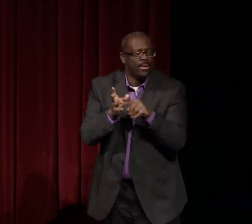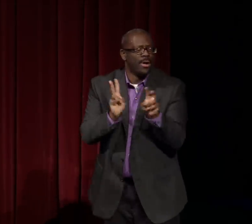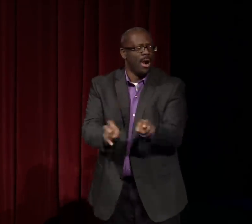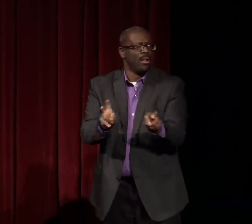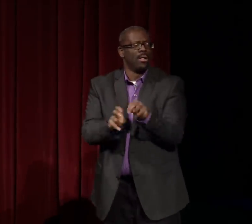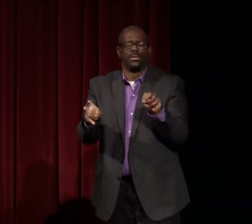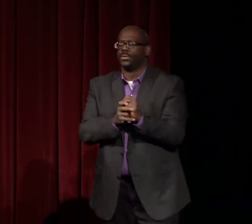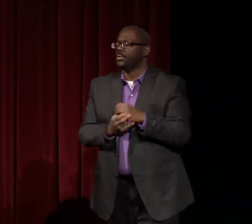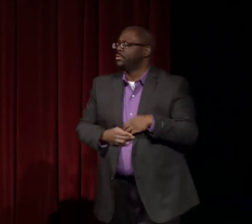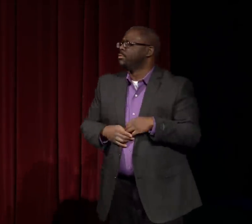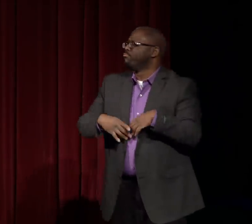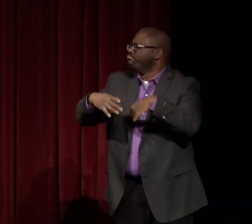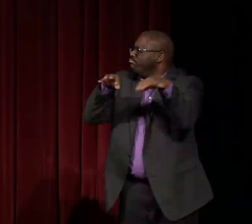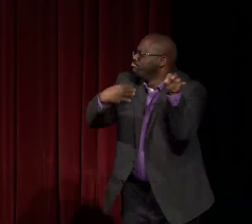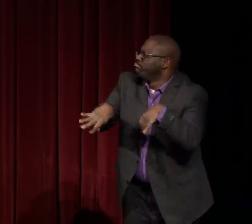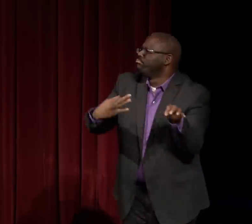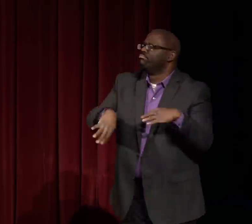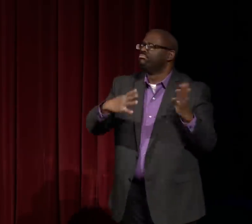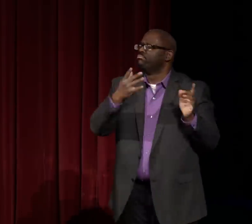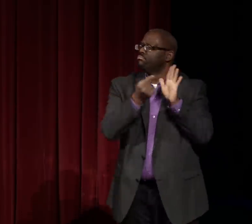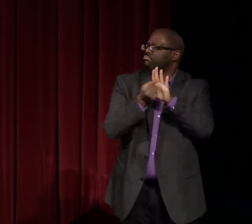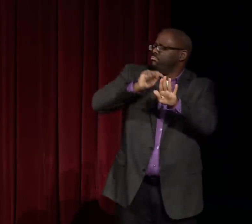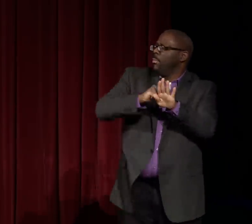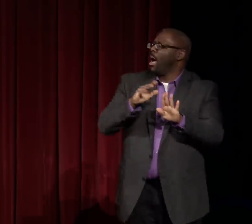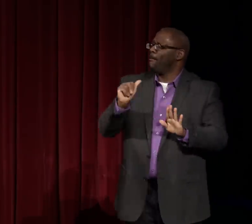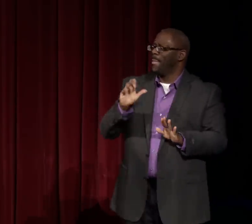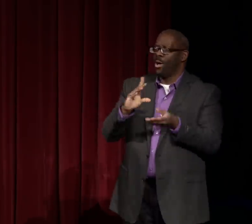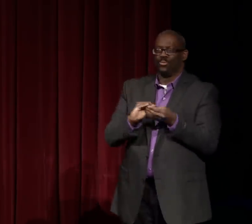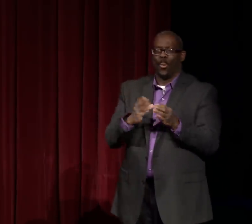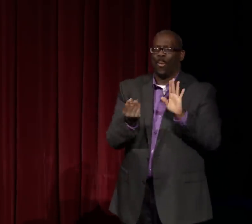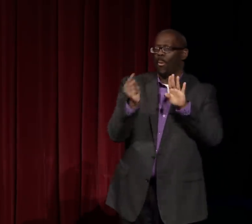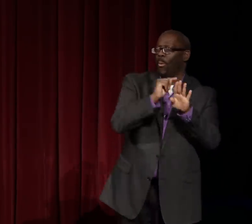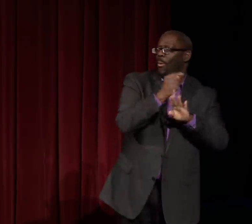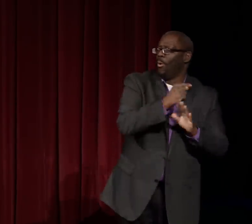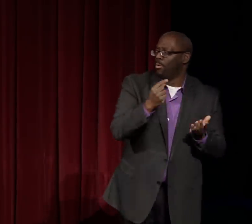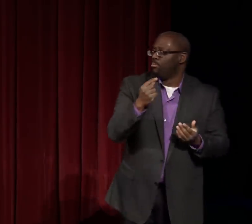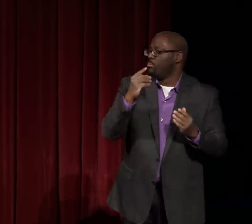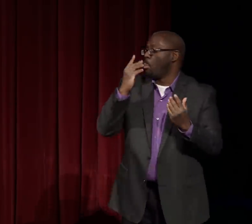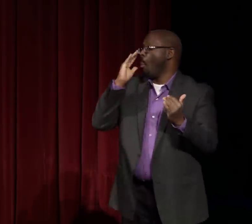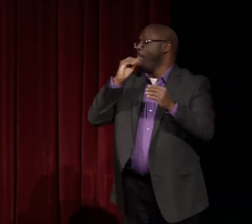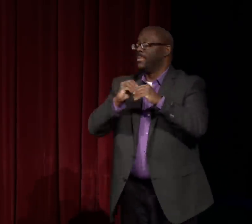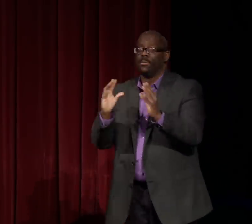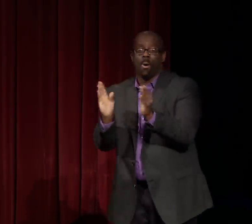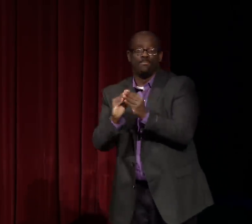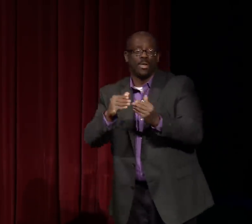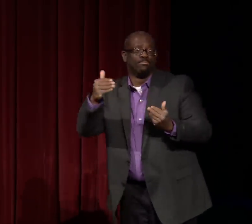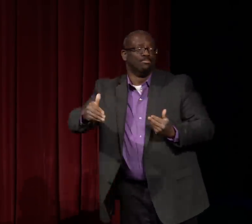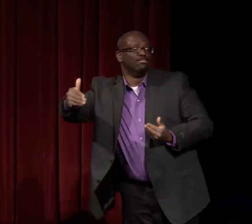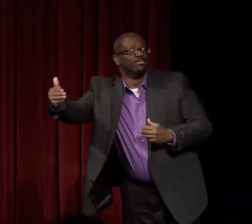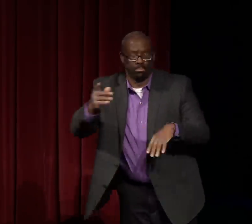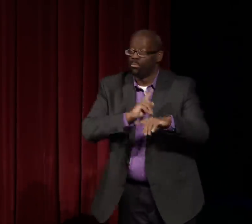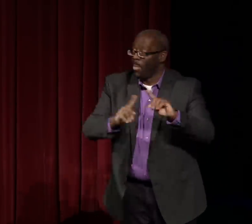And we had a great discussion and did a cultural analysis of the film. And tried to look at it not just at a face value,